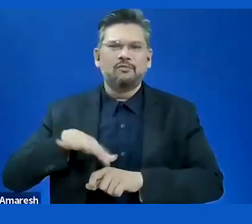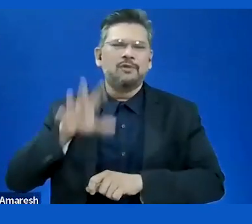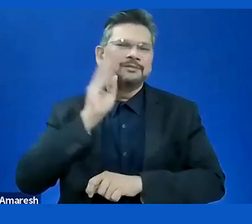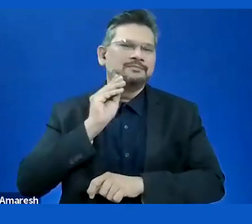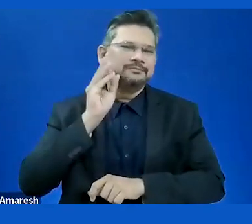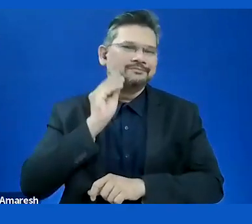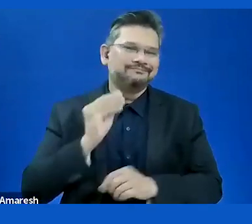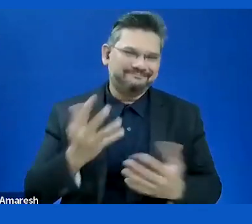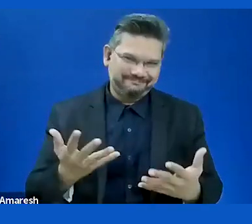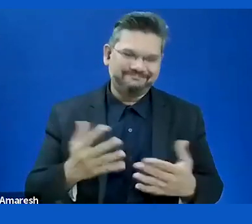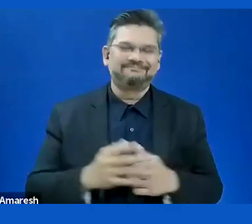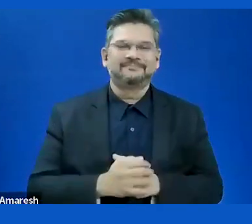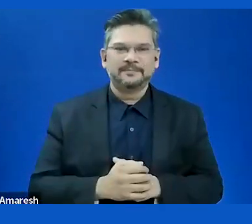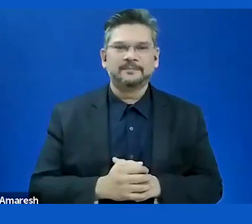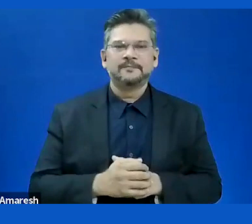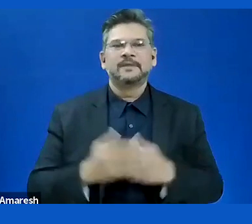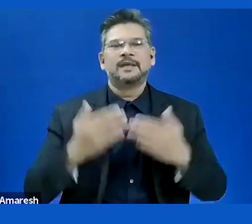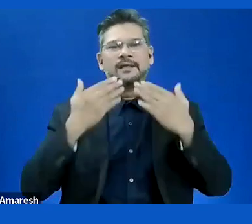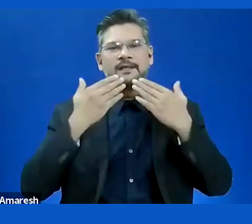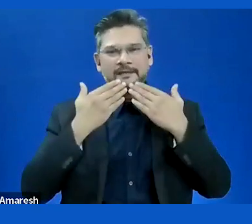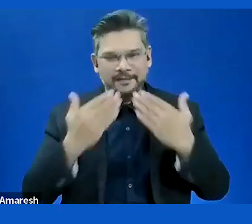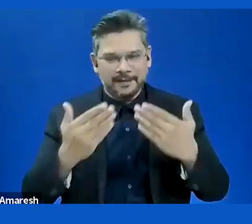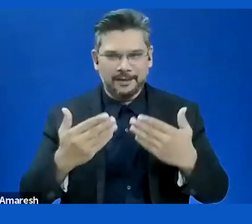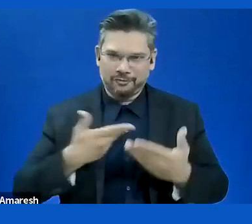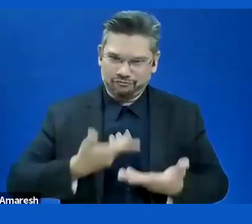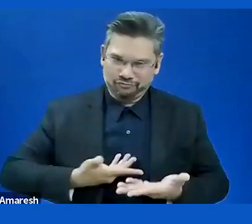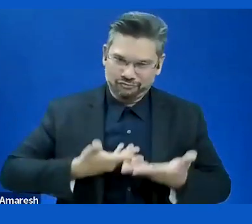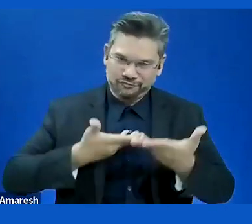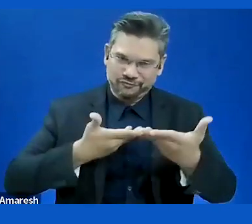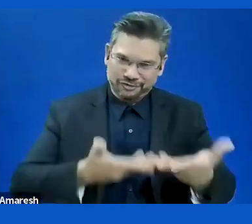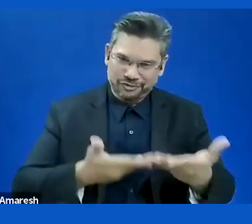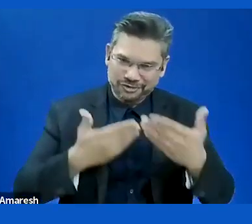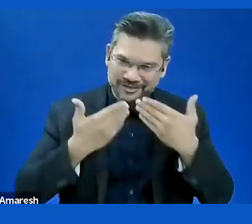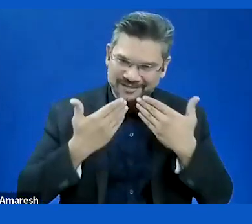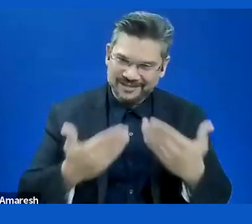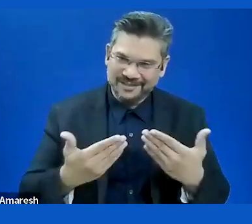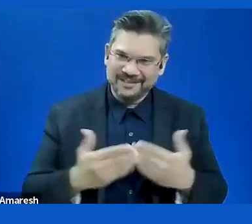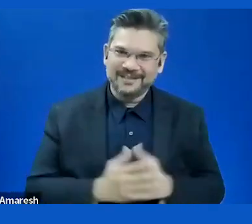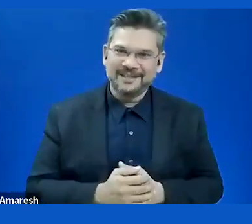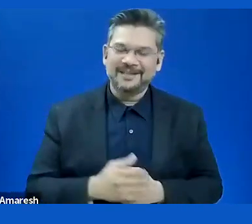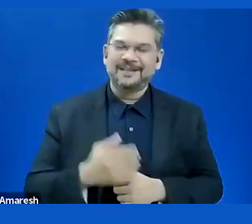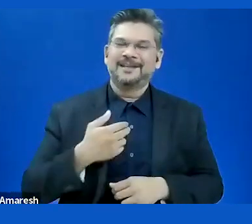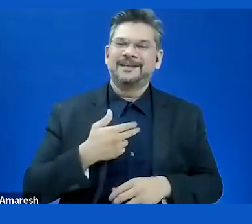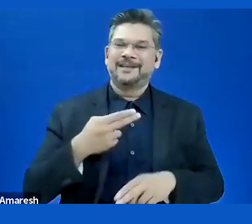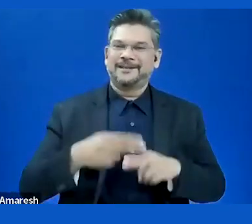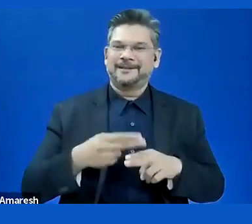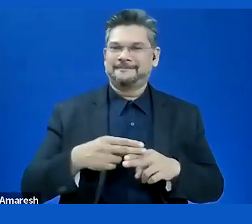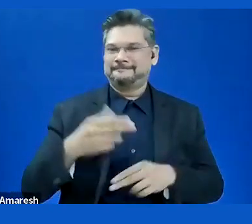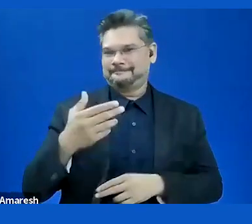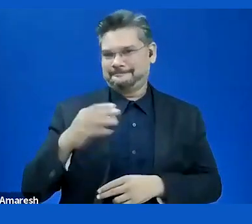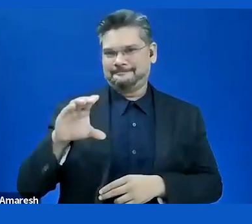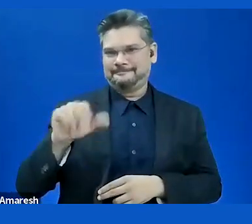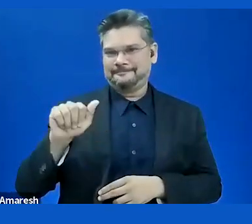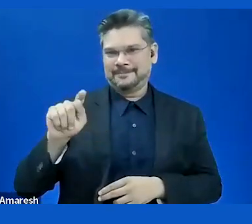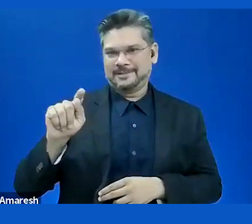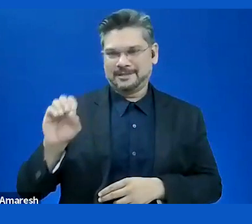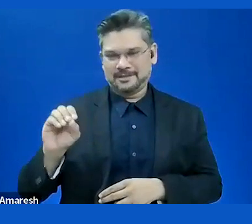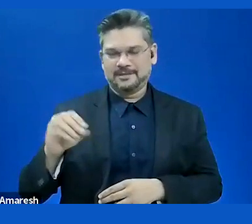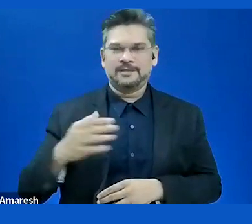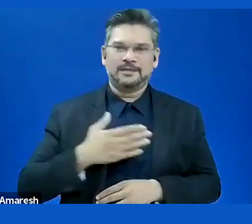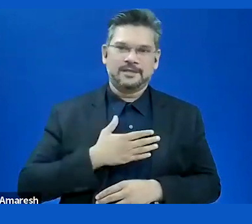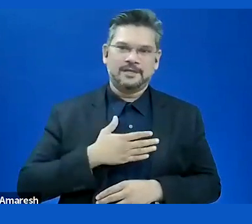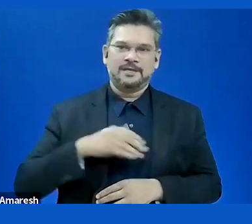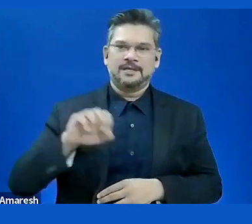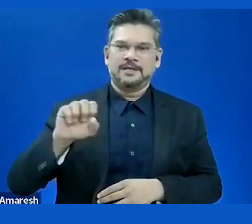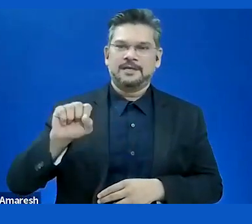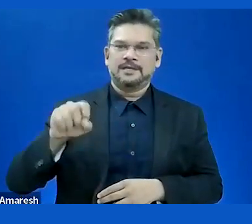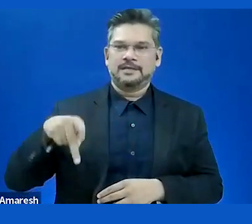your kind words. As you said, my name is Cato Lie I was born with Spina Bifida. And I am a